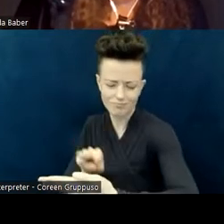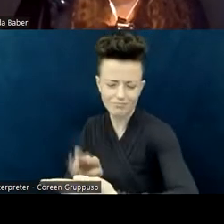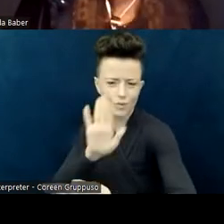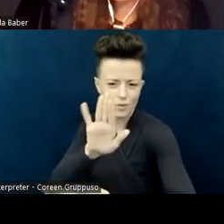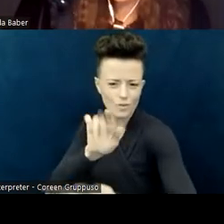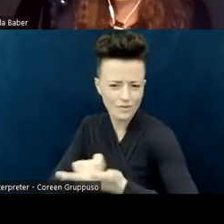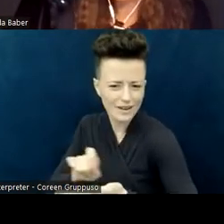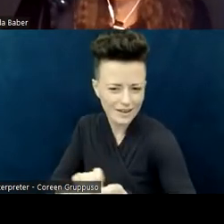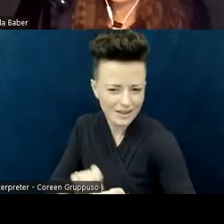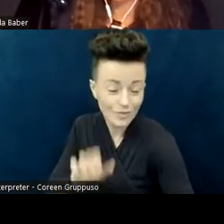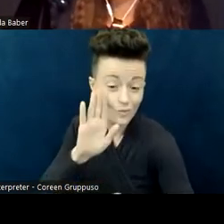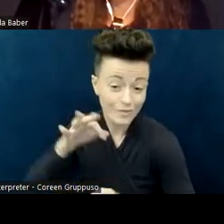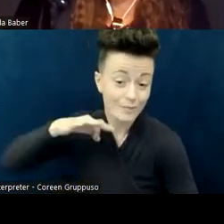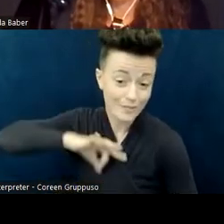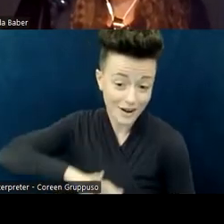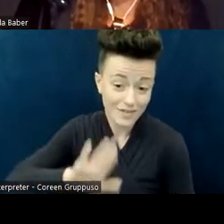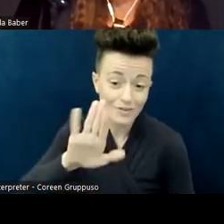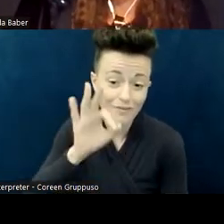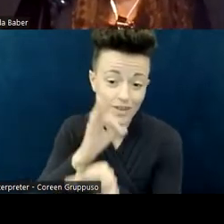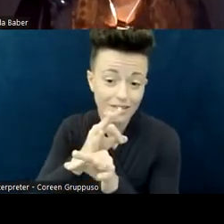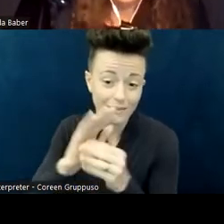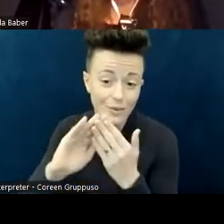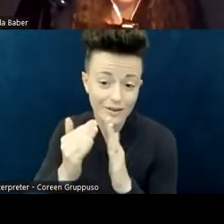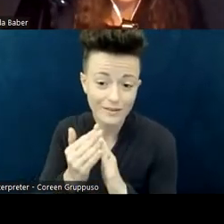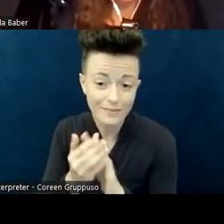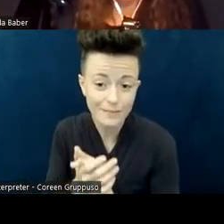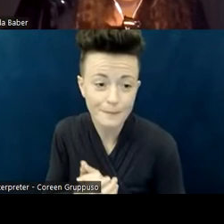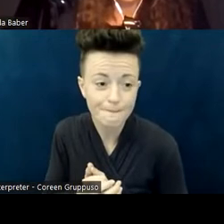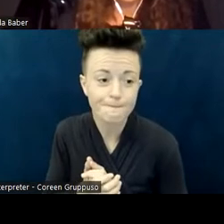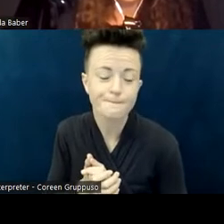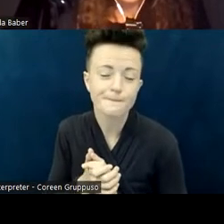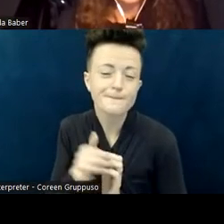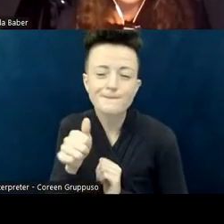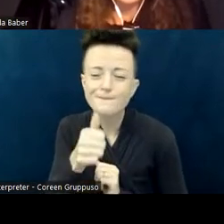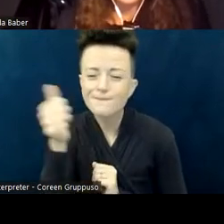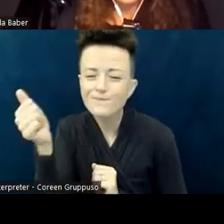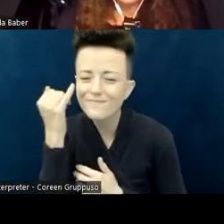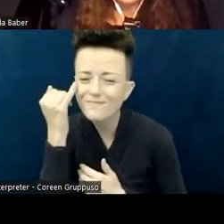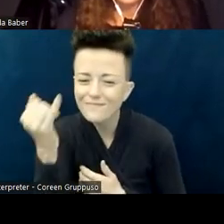Another thing I have found is what I thought was a need,